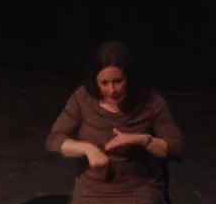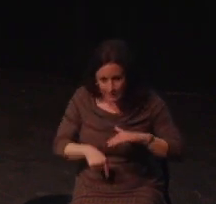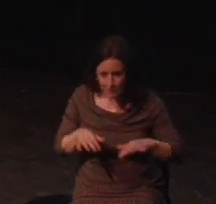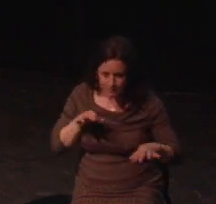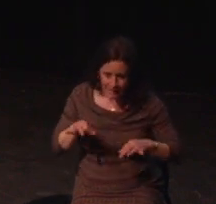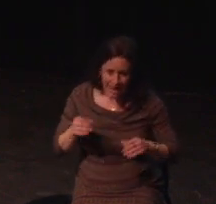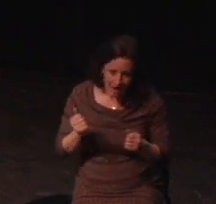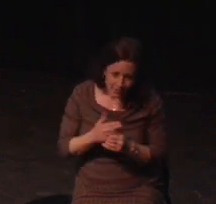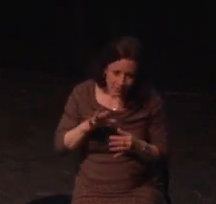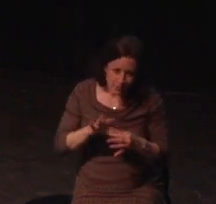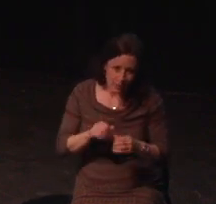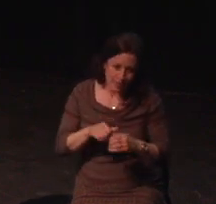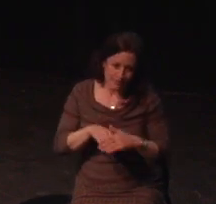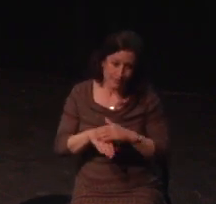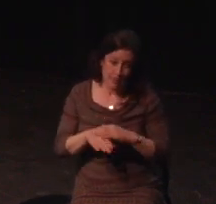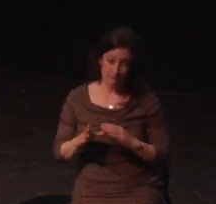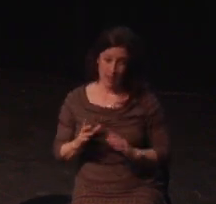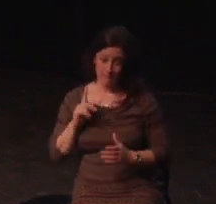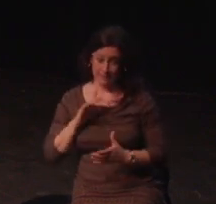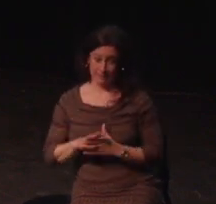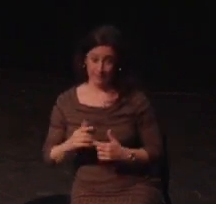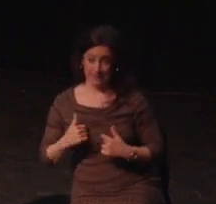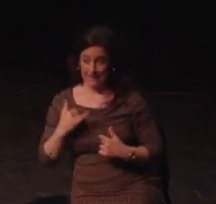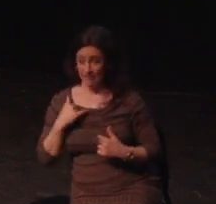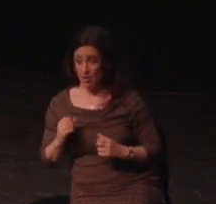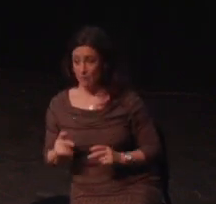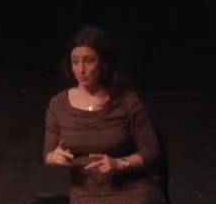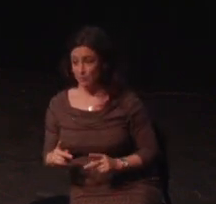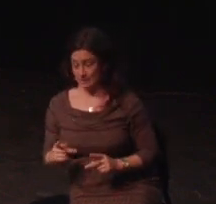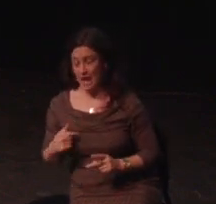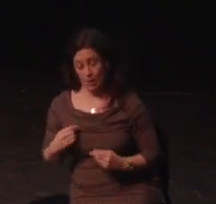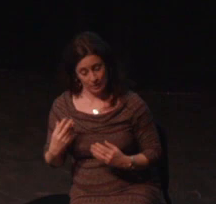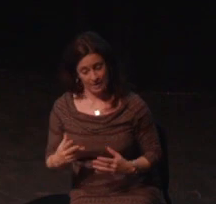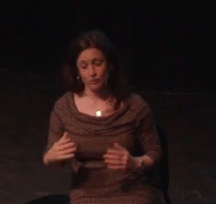They are what pulled me out of pain flares and transport me into another world.